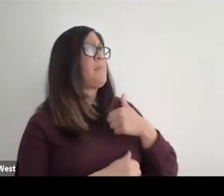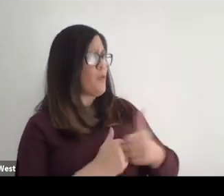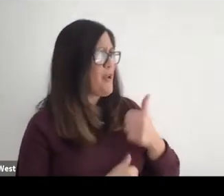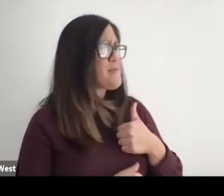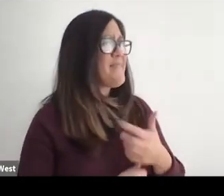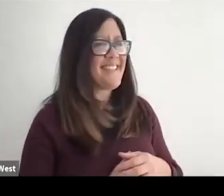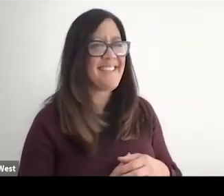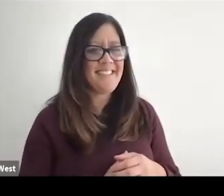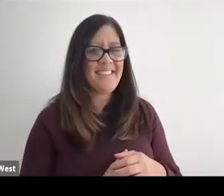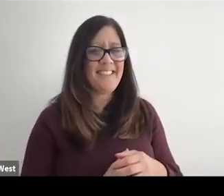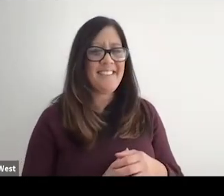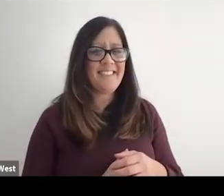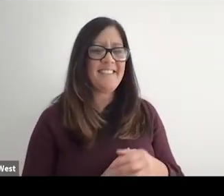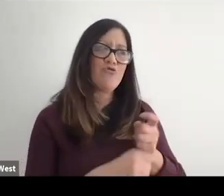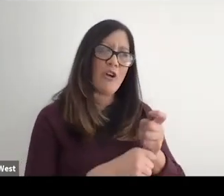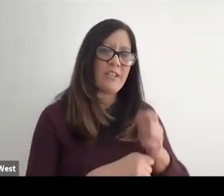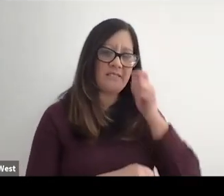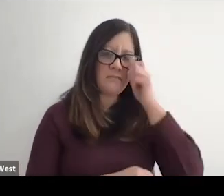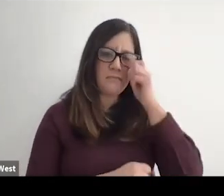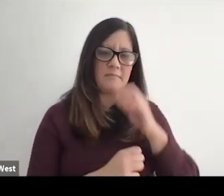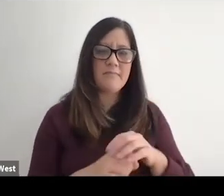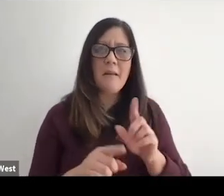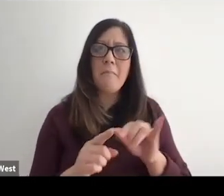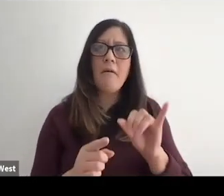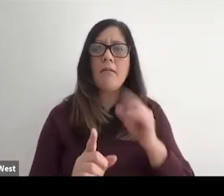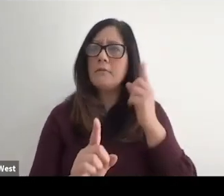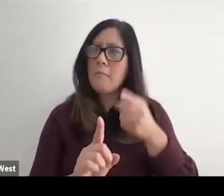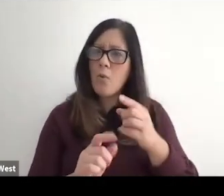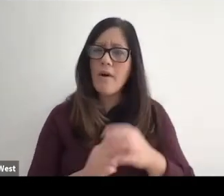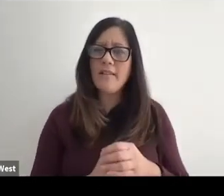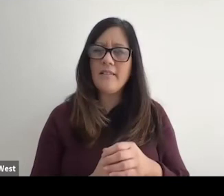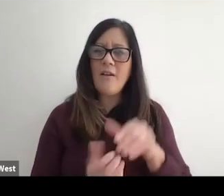Are you threating me? He says in jest, but that's just it.